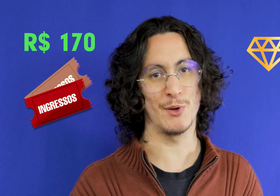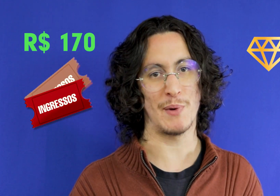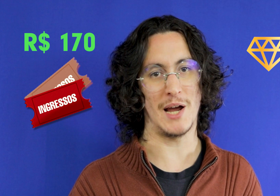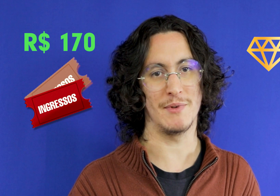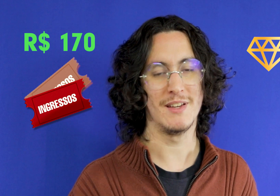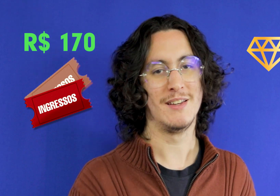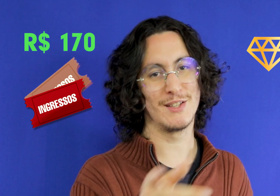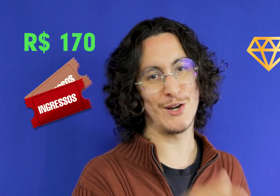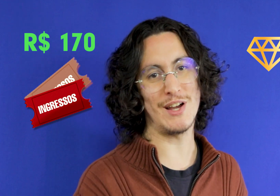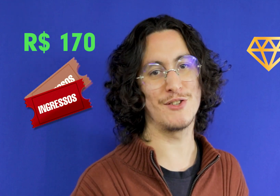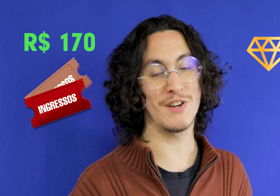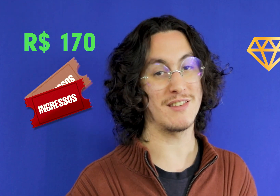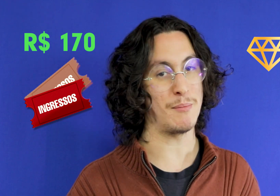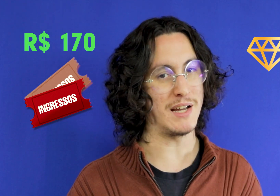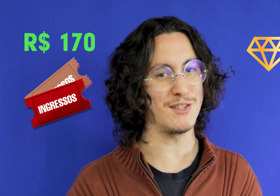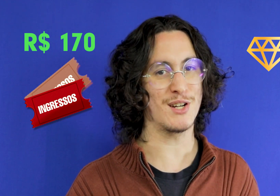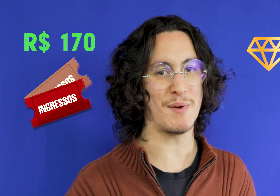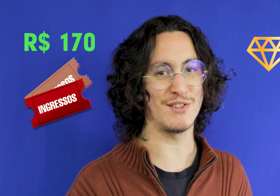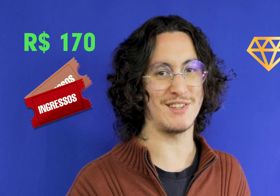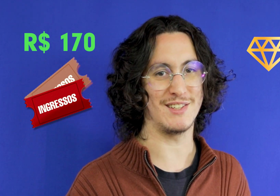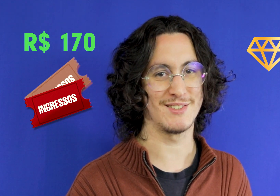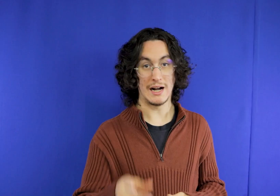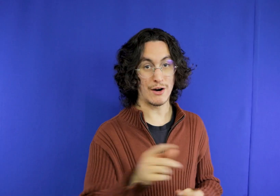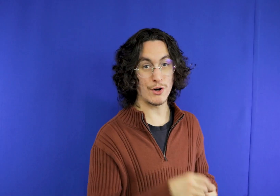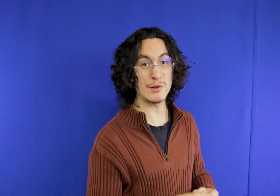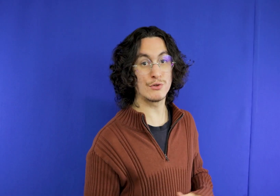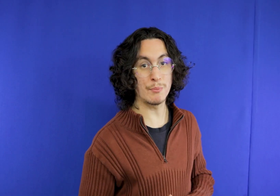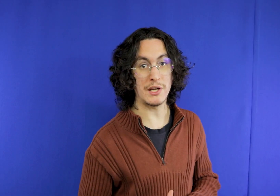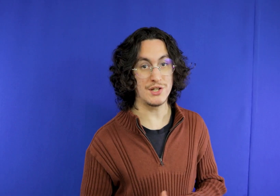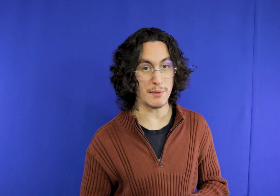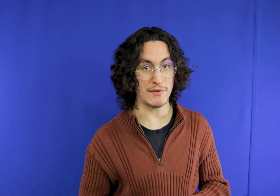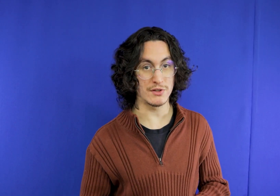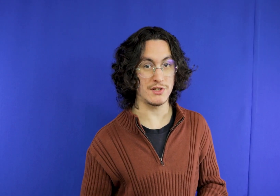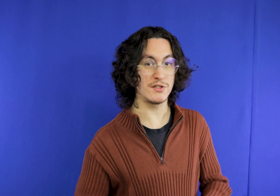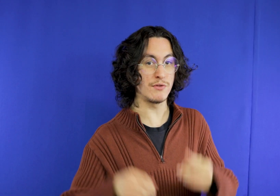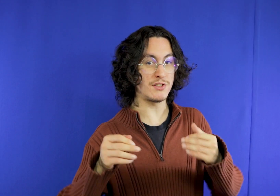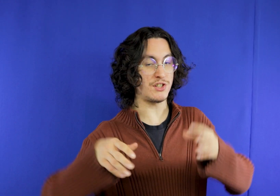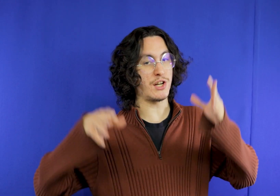tickets for his cousin So that's what this will I say to you now a super tip for you if